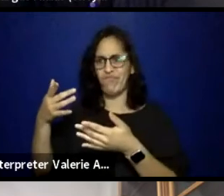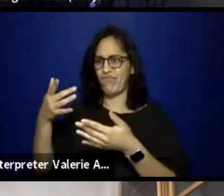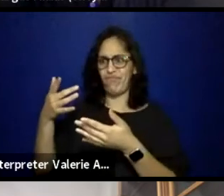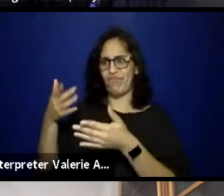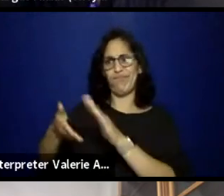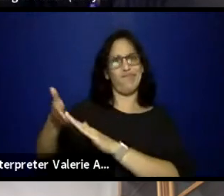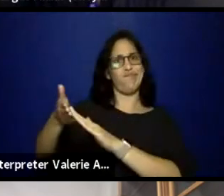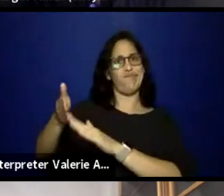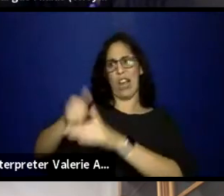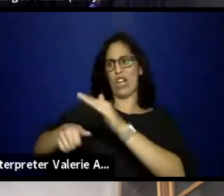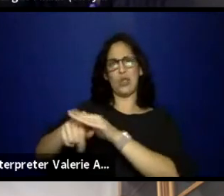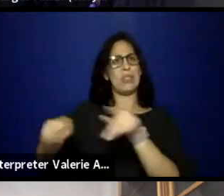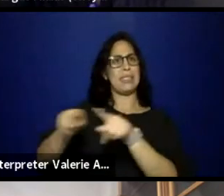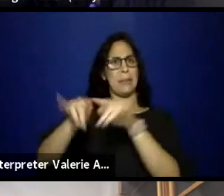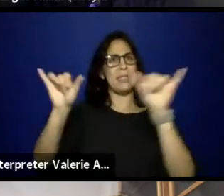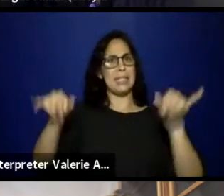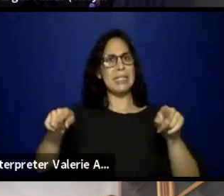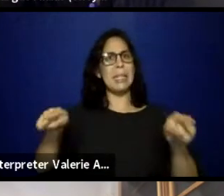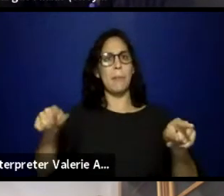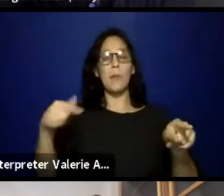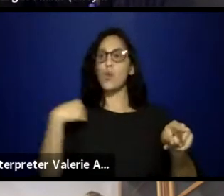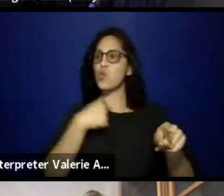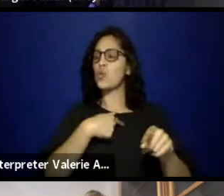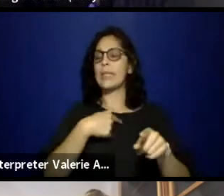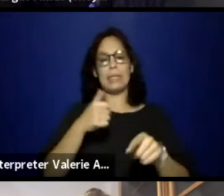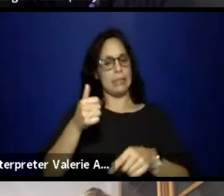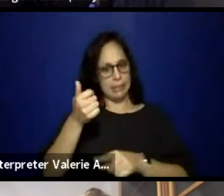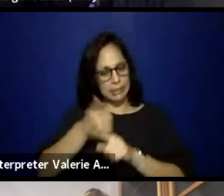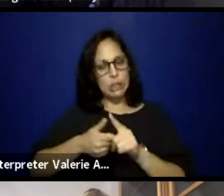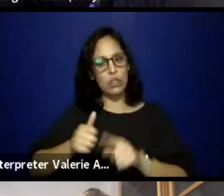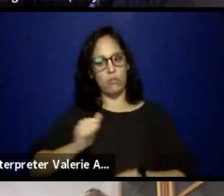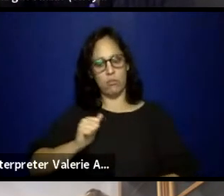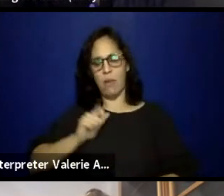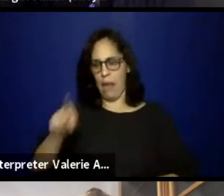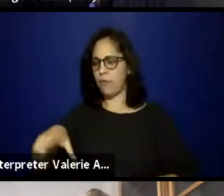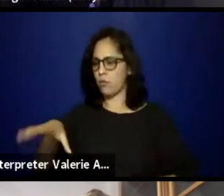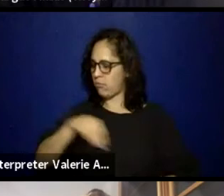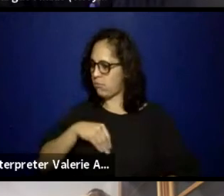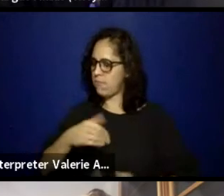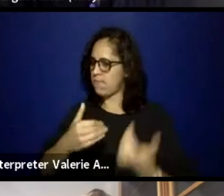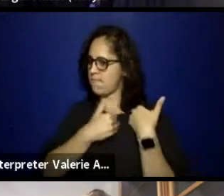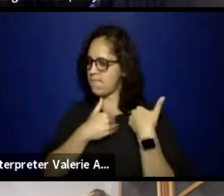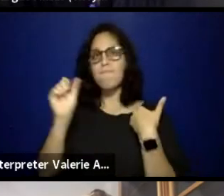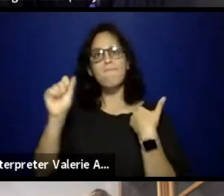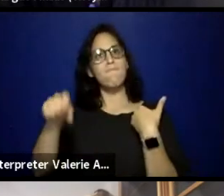that we all have to individually take responsibility for, like, and that's the rainbow for me